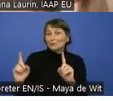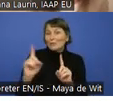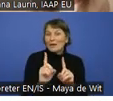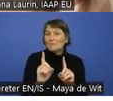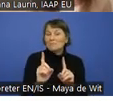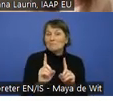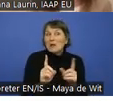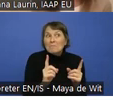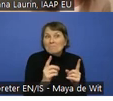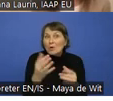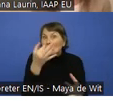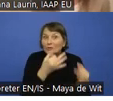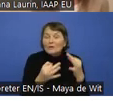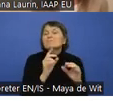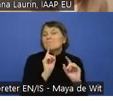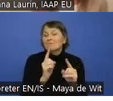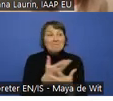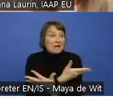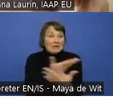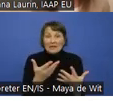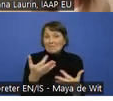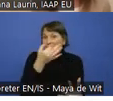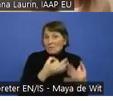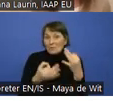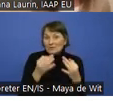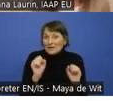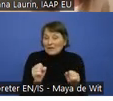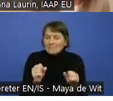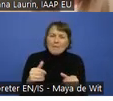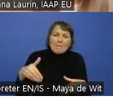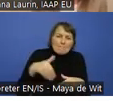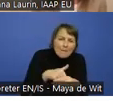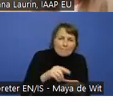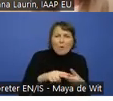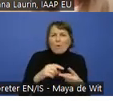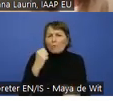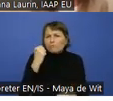People join and ask anything about membership or certification or EU policies or whatever.